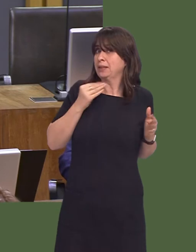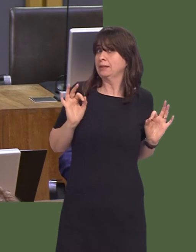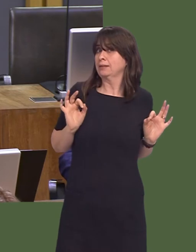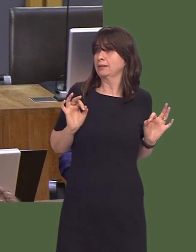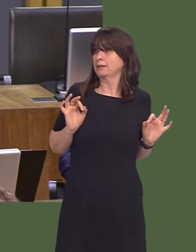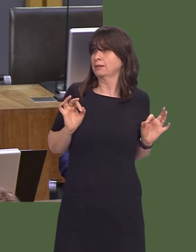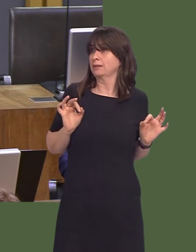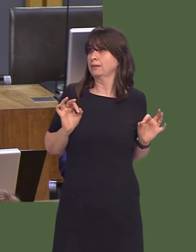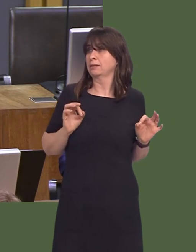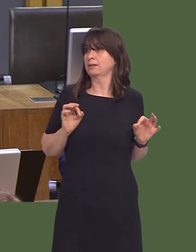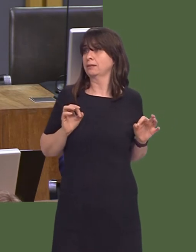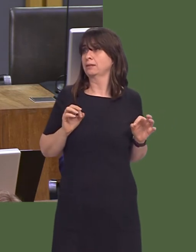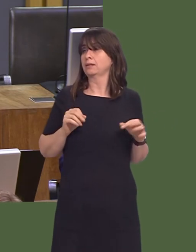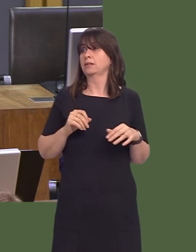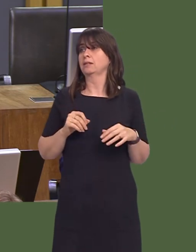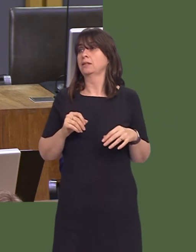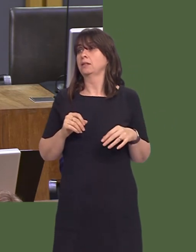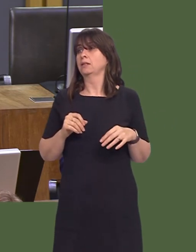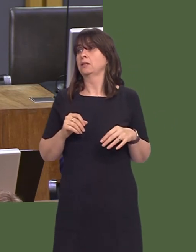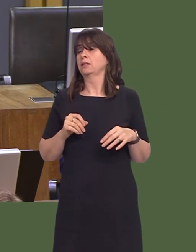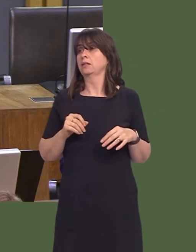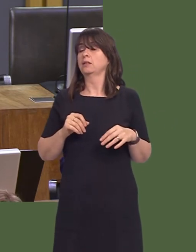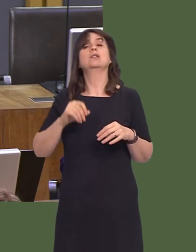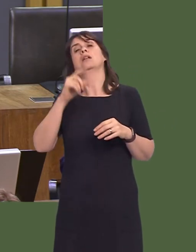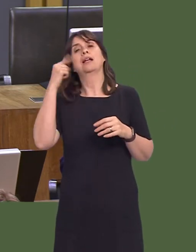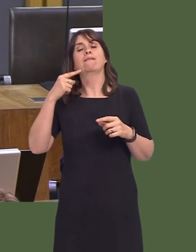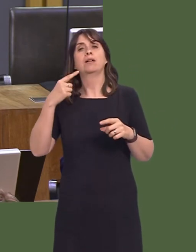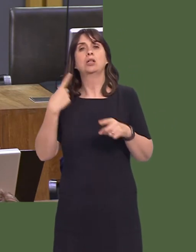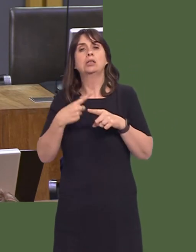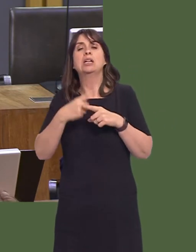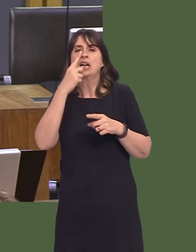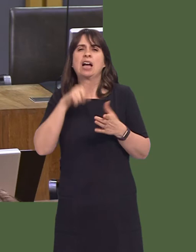given by the NHS to people with diabetes if they need them urgently, without the specialist